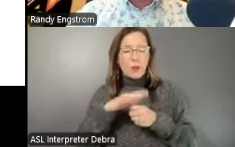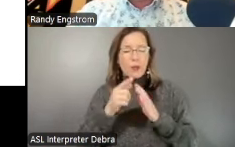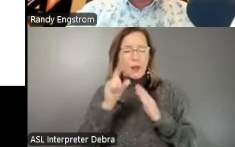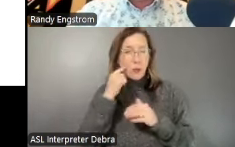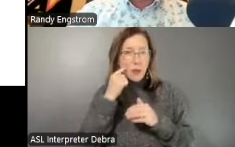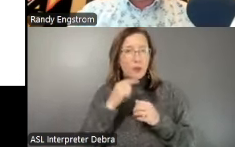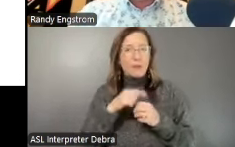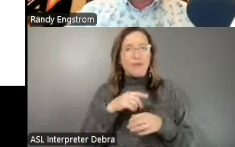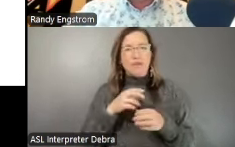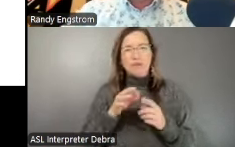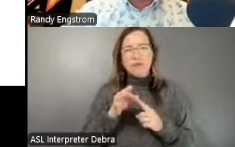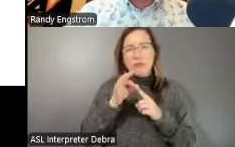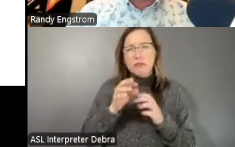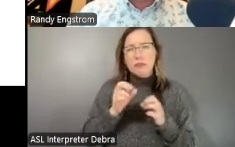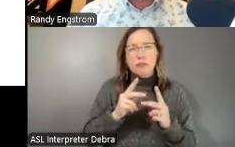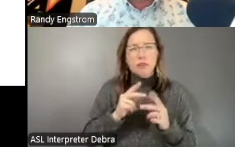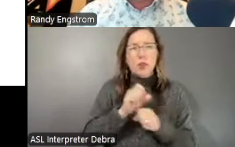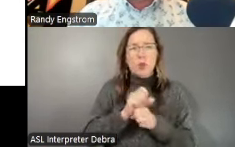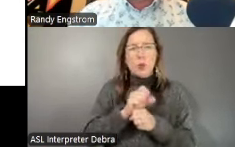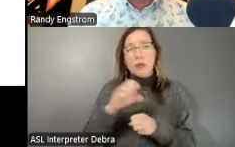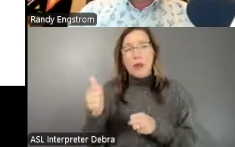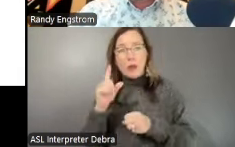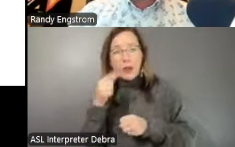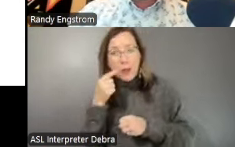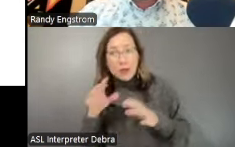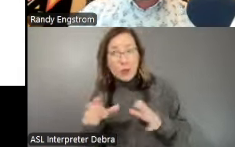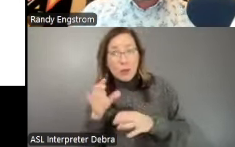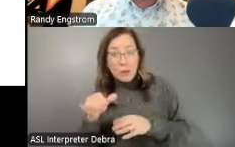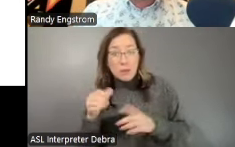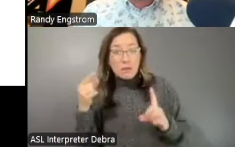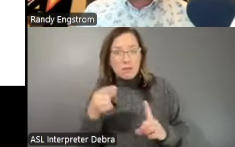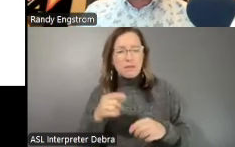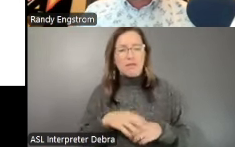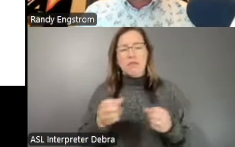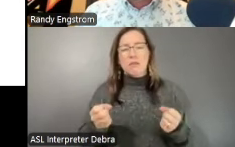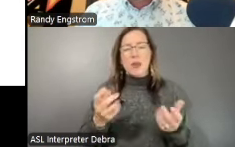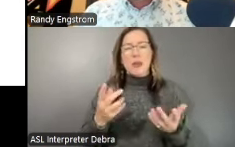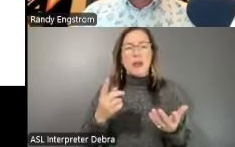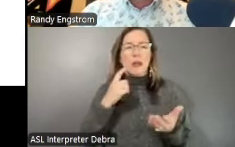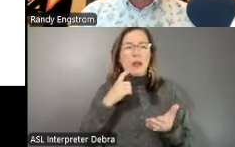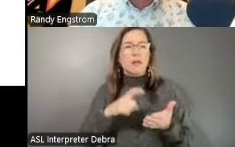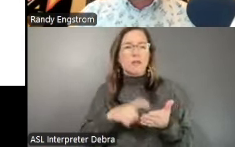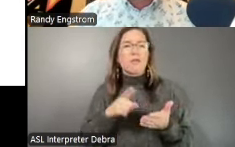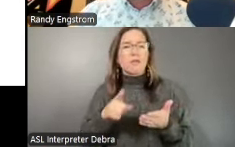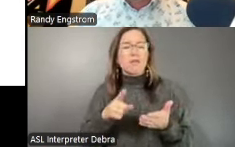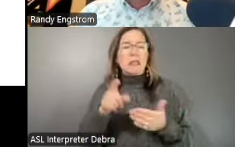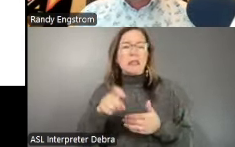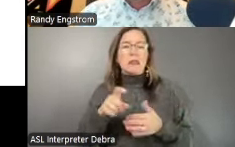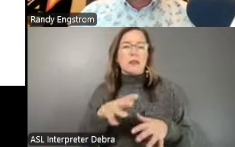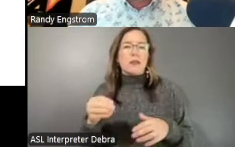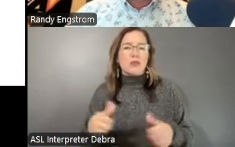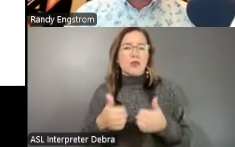governments to do just that. Many identify that as both a need and a challenge to serve rural